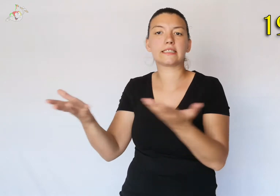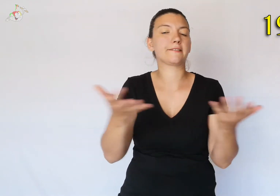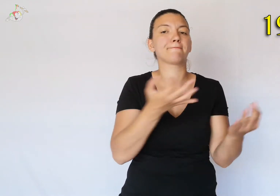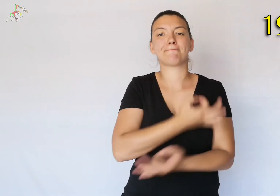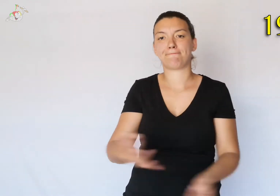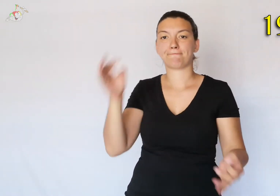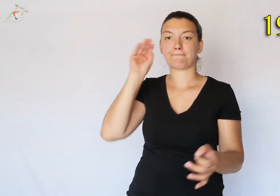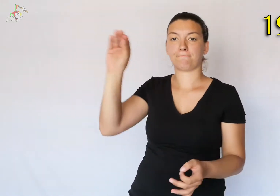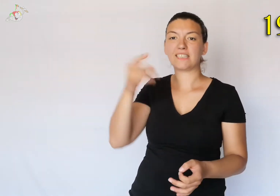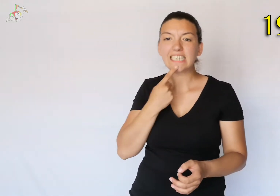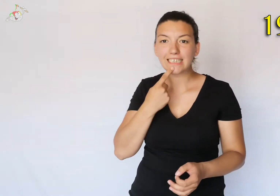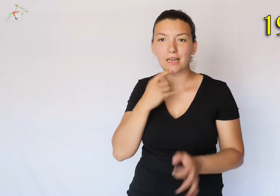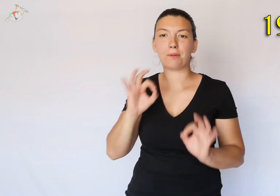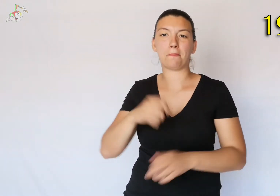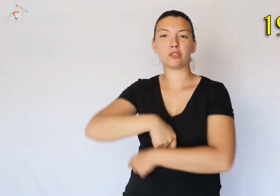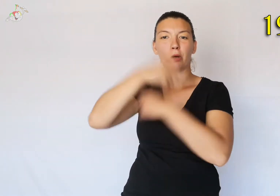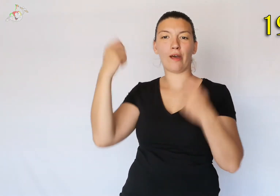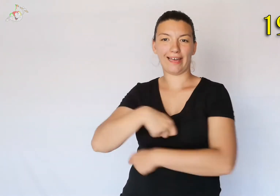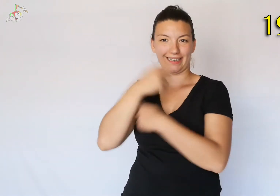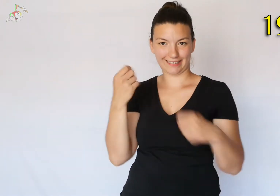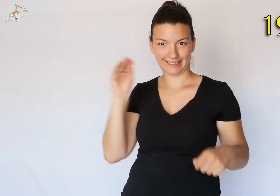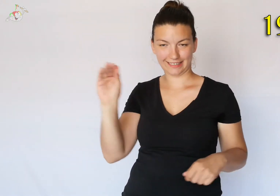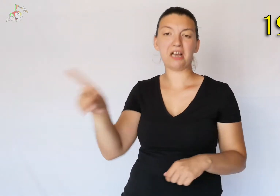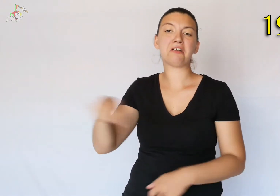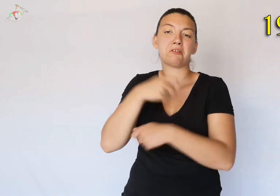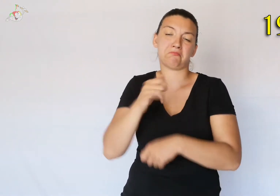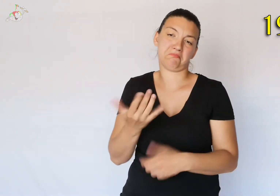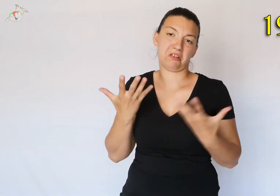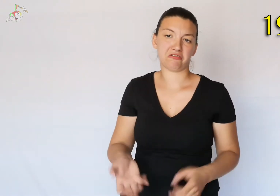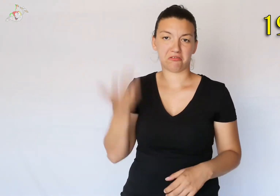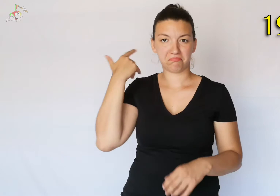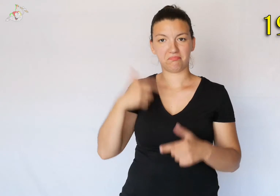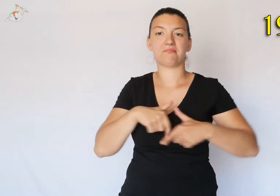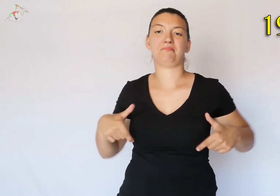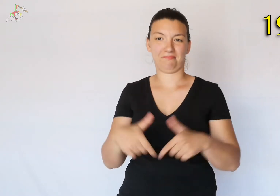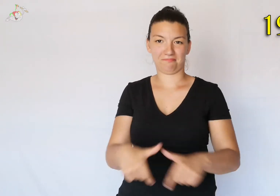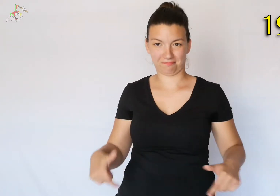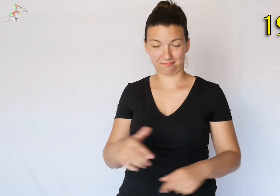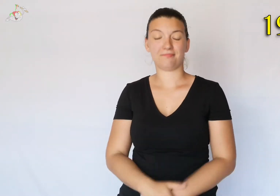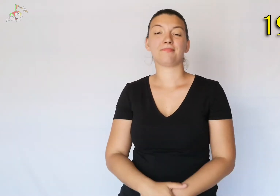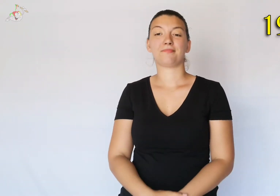Then he had to ask a stripper who accepted without problems.